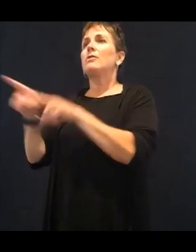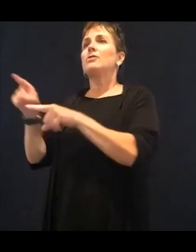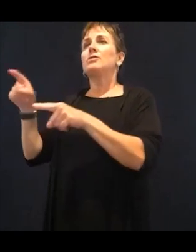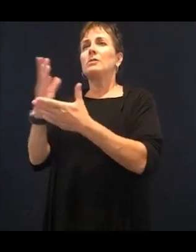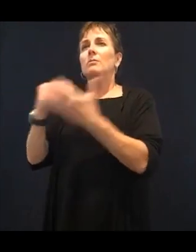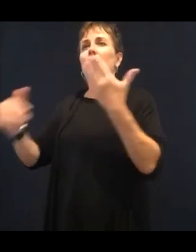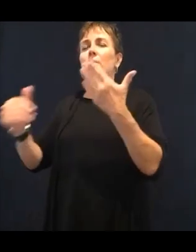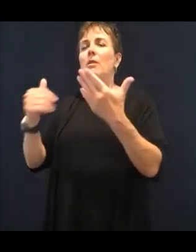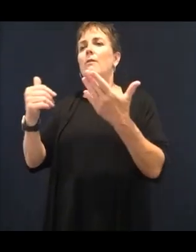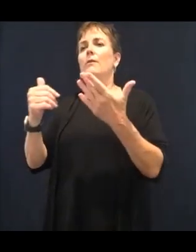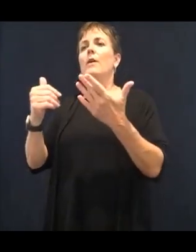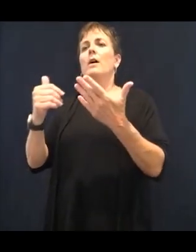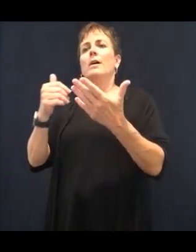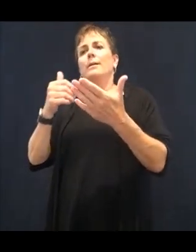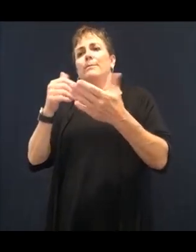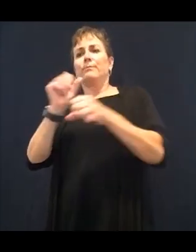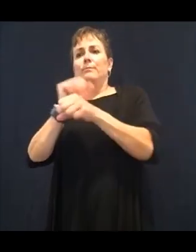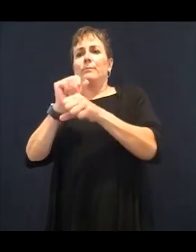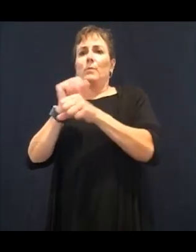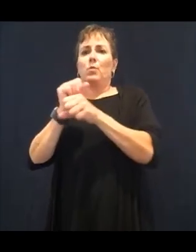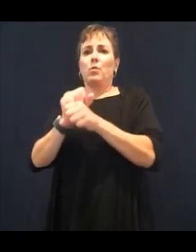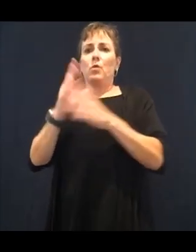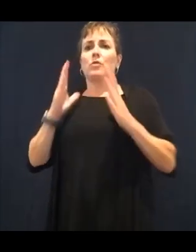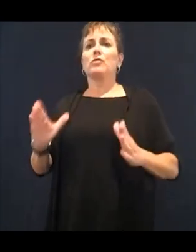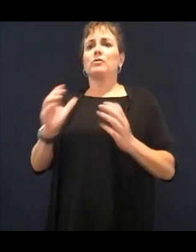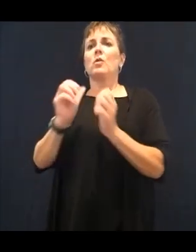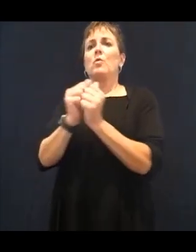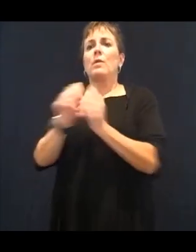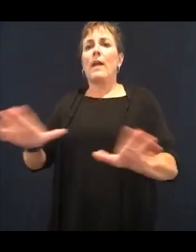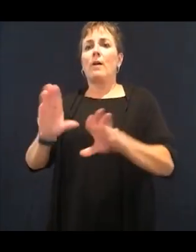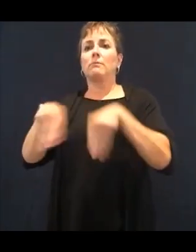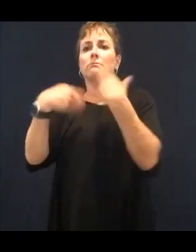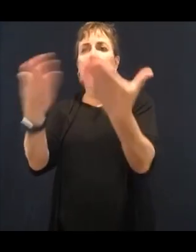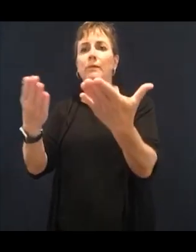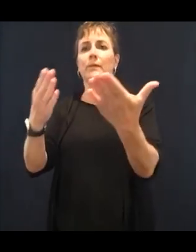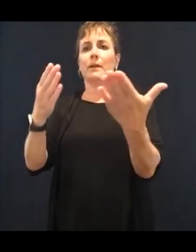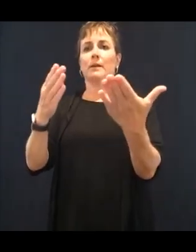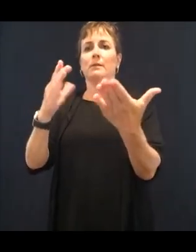training, aerobics and the psychology of eating. She's also the